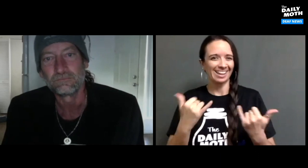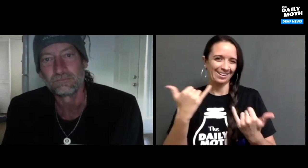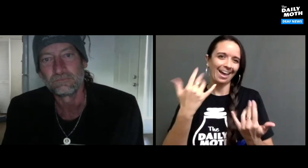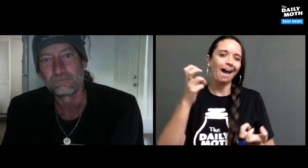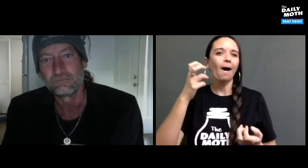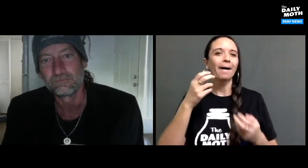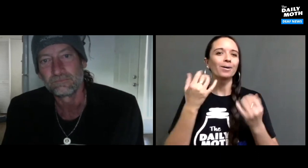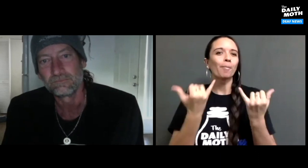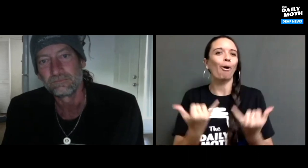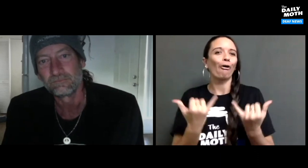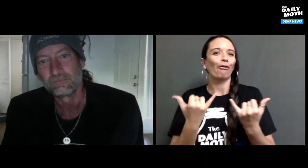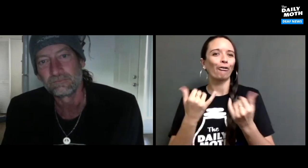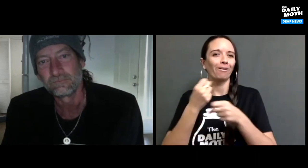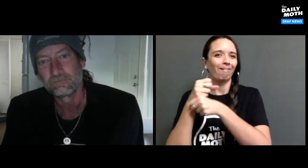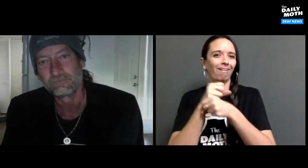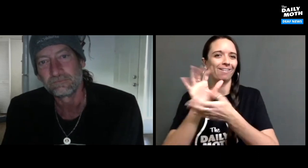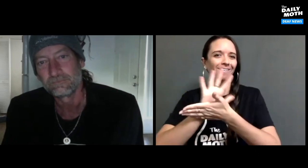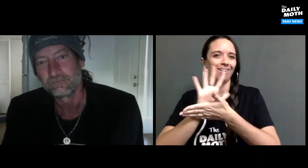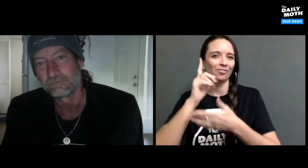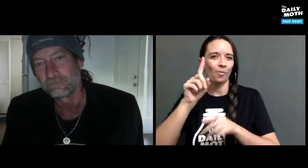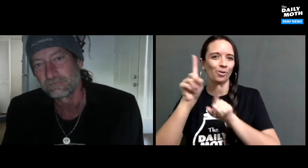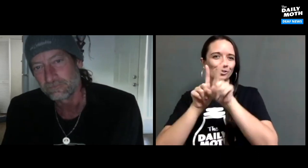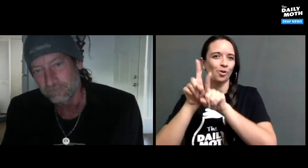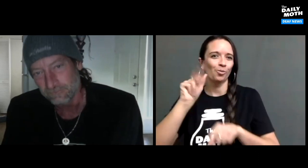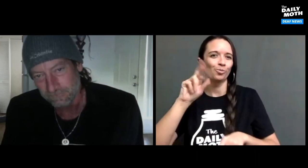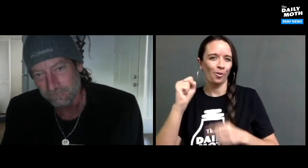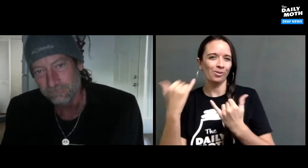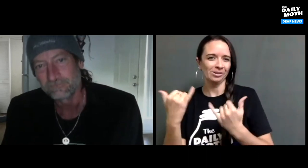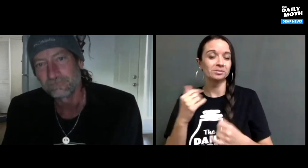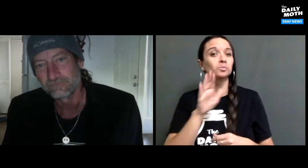the modern technology in the movies.